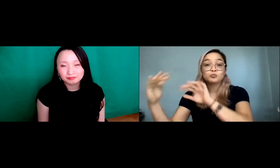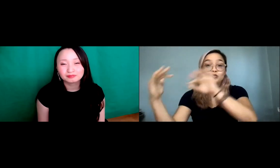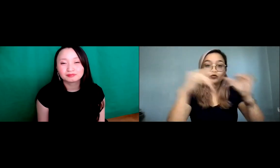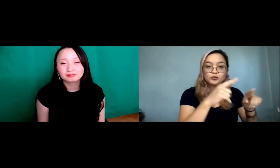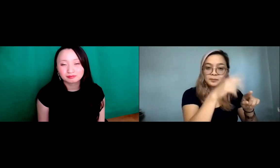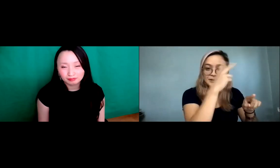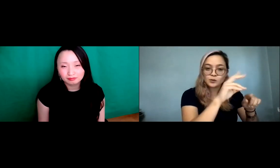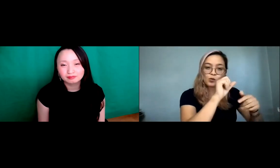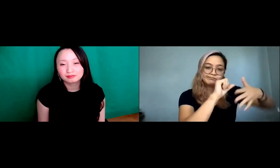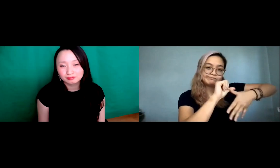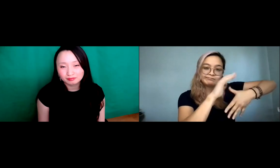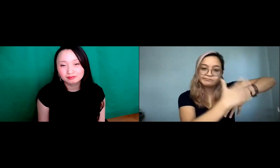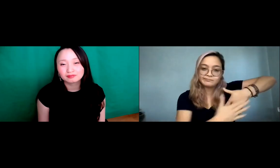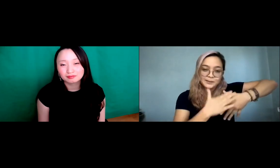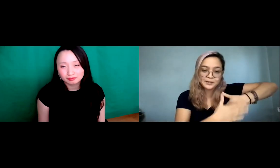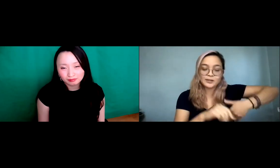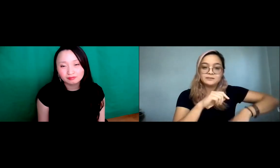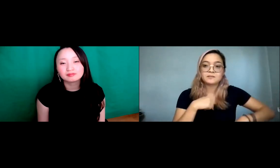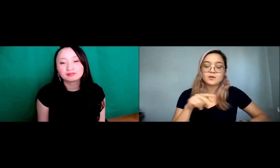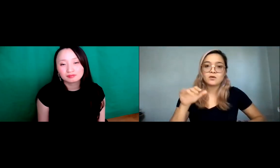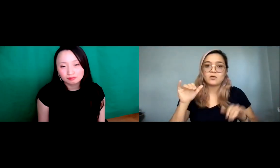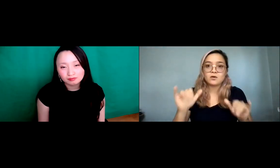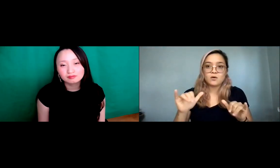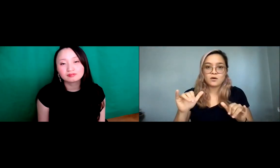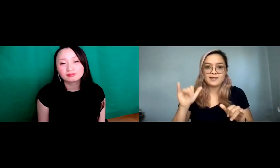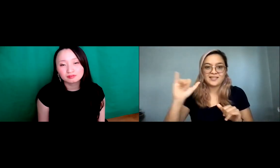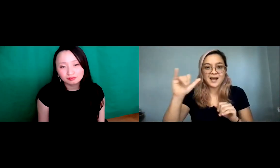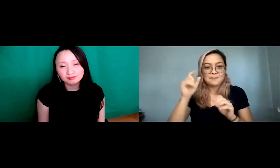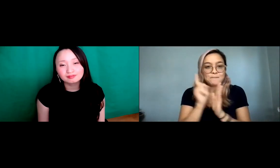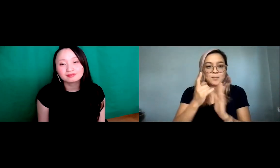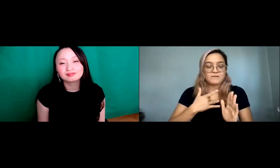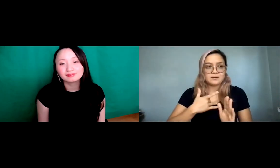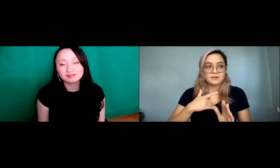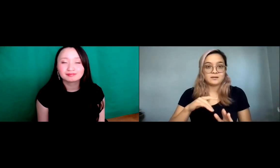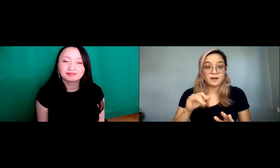And so my boss explained it to me it is an individual who is of Japanese descent, that